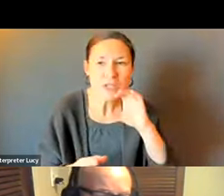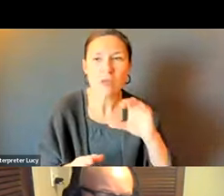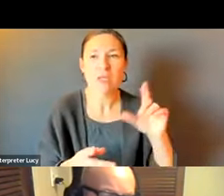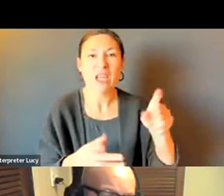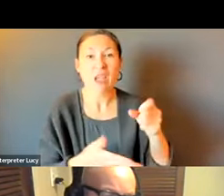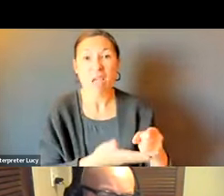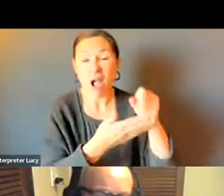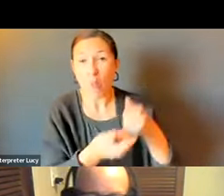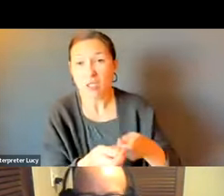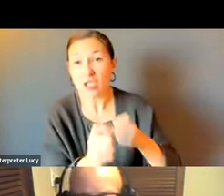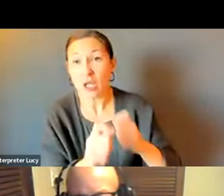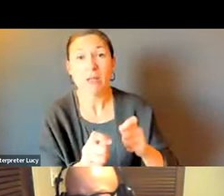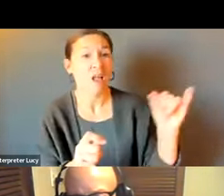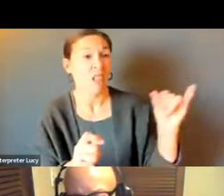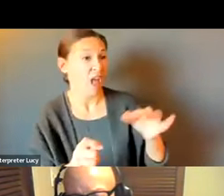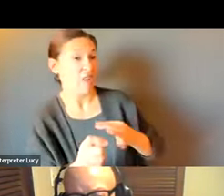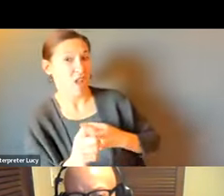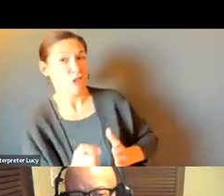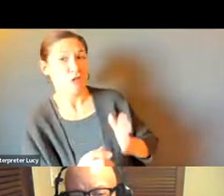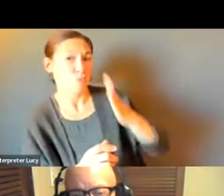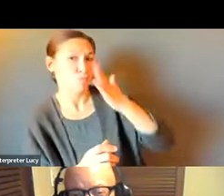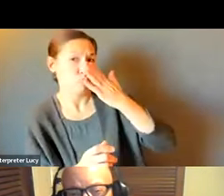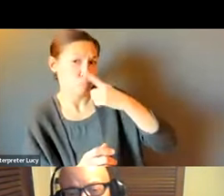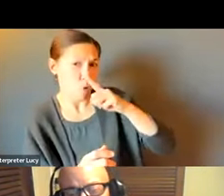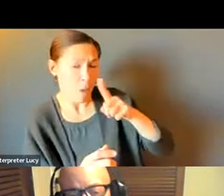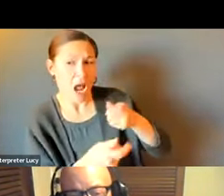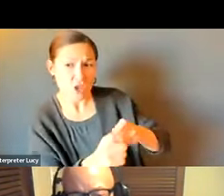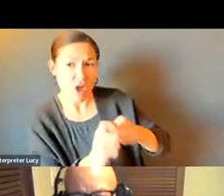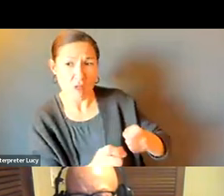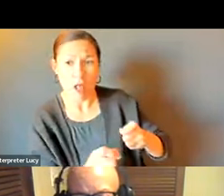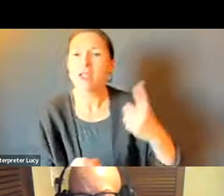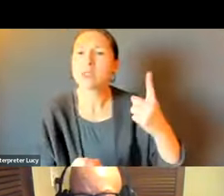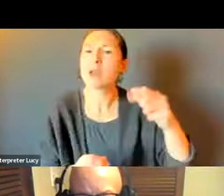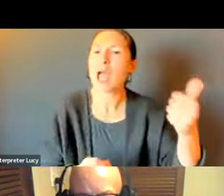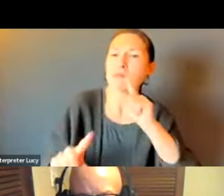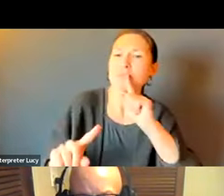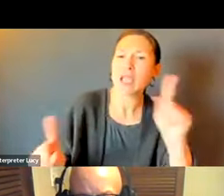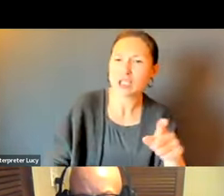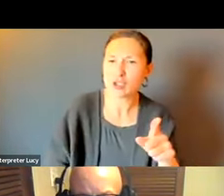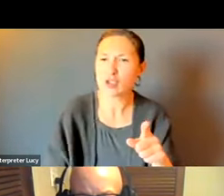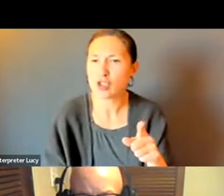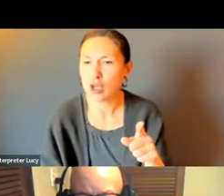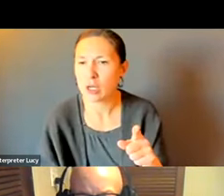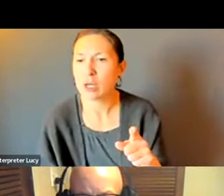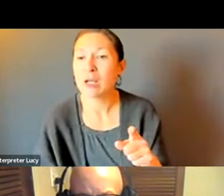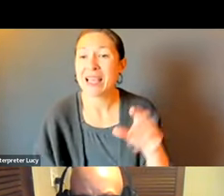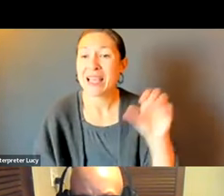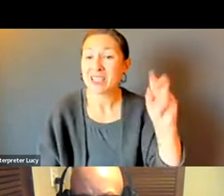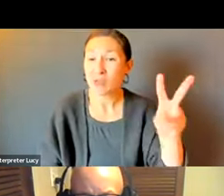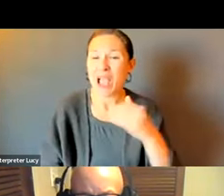CONNECT PEOPLE WITH DISABILITIES/OLDER ADULTS WHO NEED HELP SHOVELLING WITH VOLUNTEERS WHO ARE WILLING TO SHOVEL? AND WE HAD A RESPONSE TO THAT